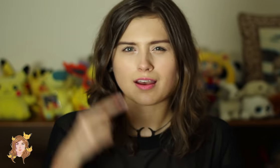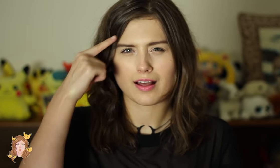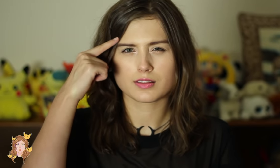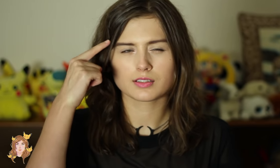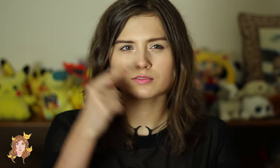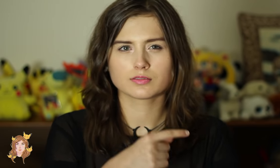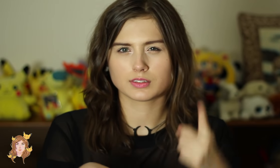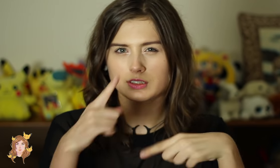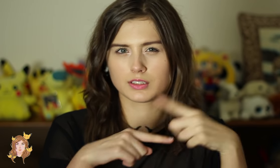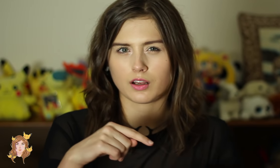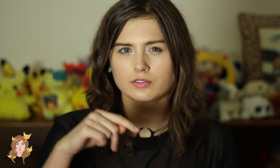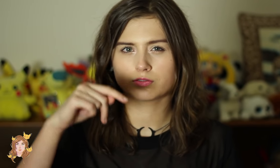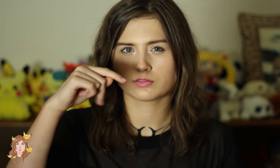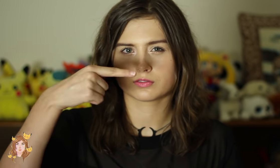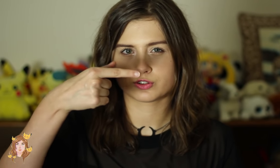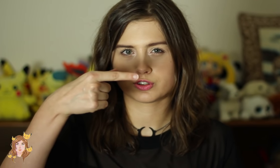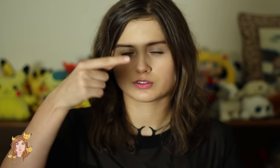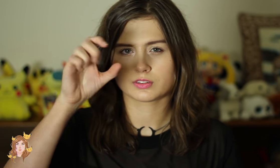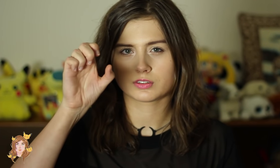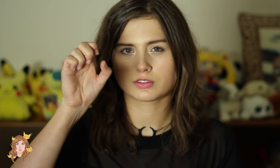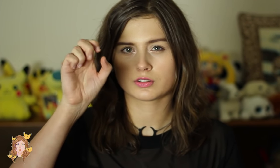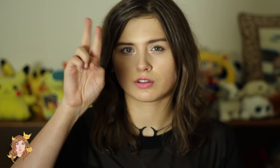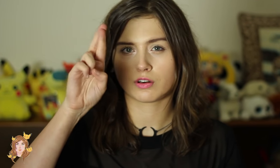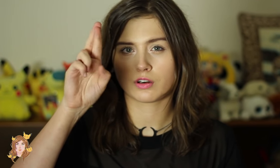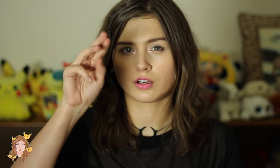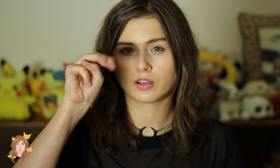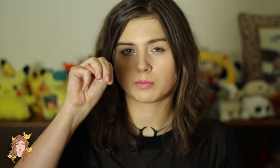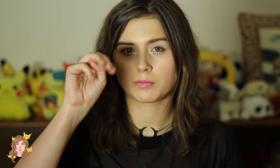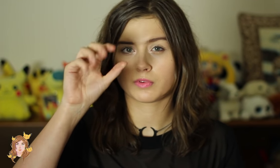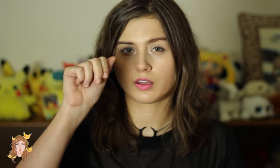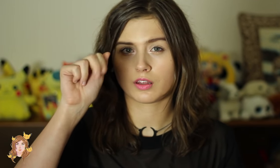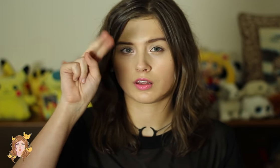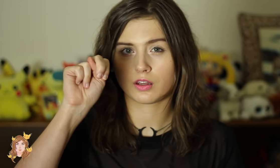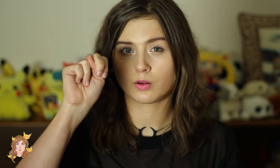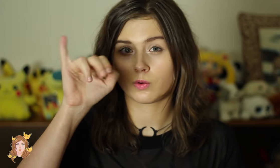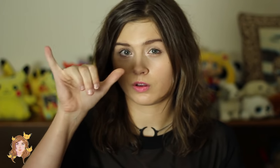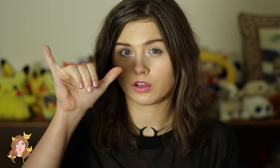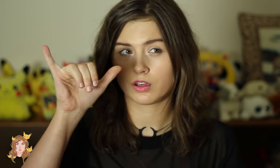I think that’s the sign for G-E-R-M-A-N-Y.